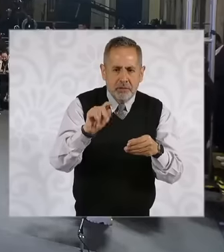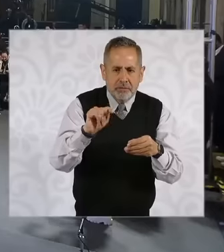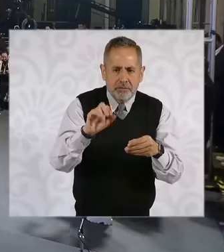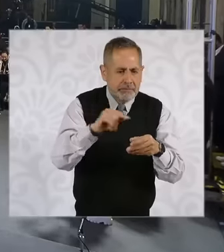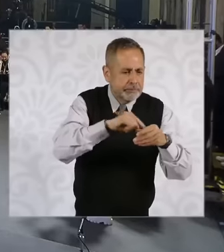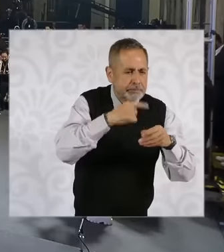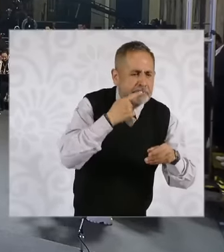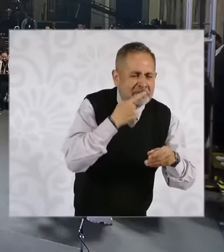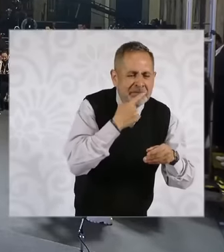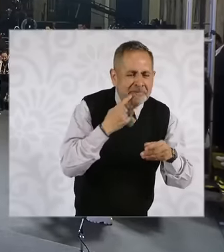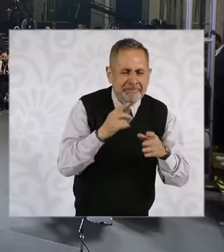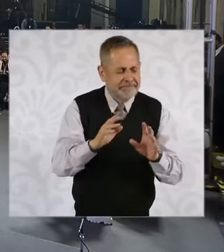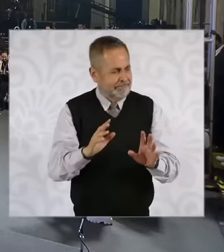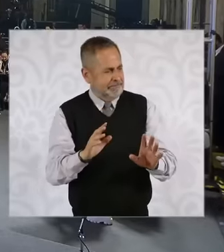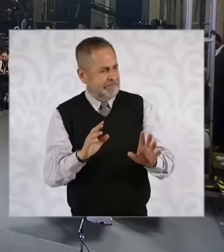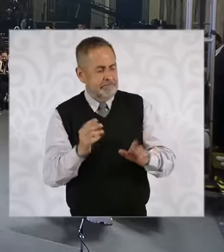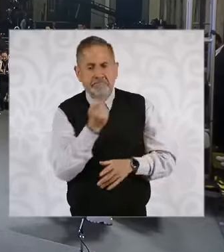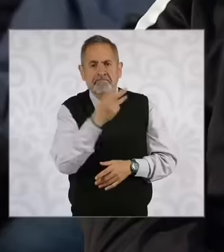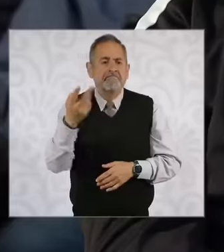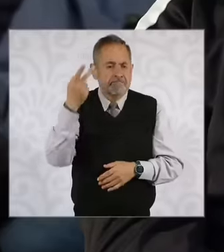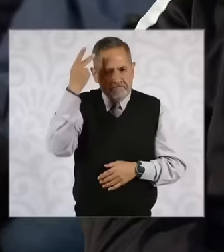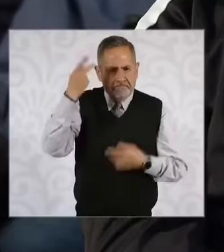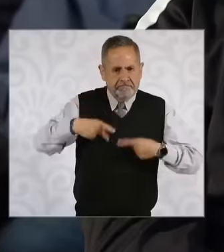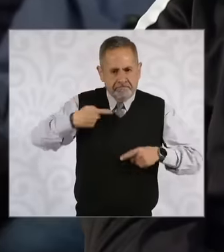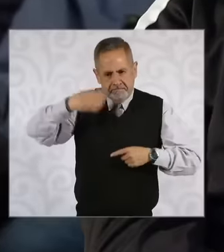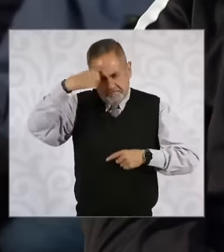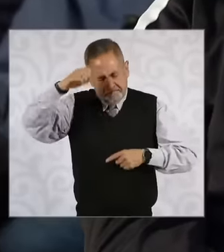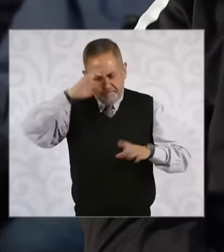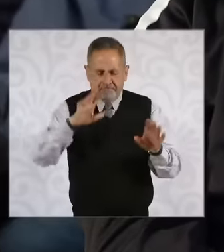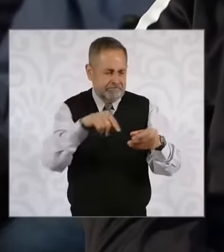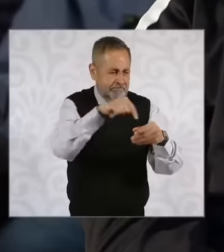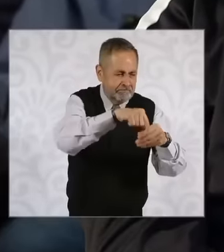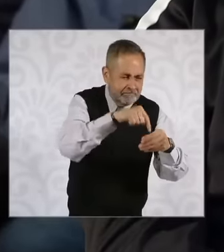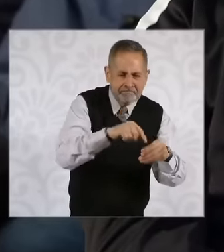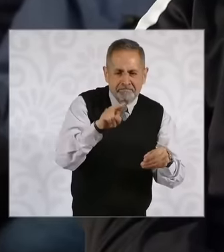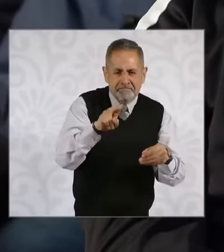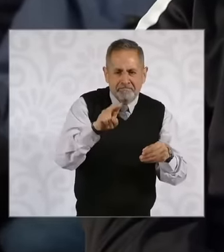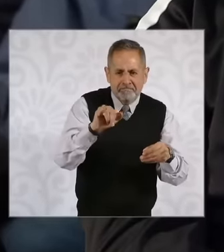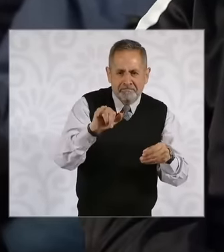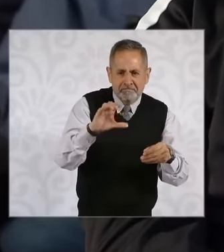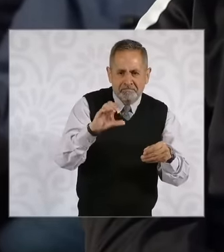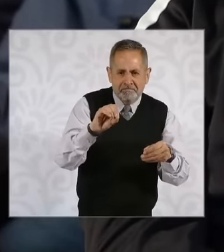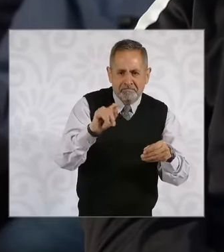the experts say. that any product that contains nicotine is not compatible with life more or less